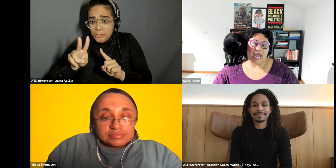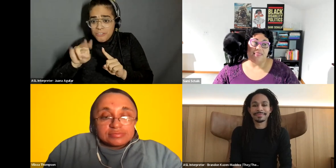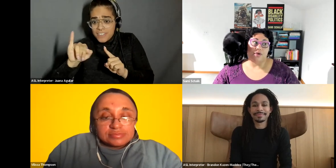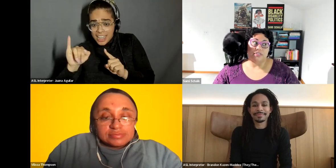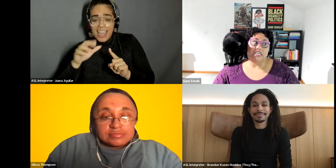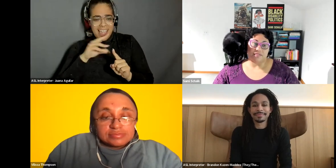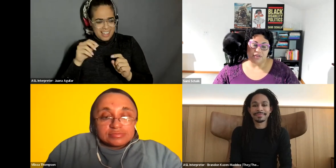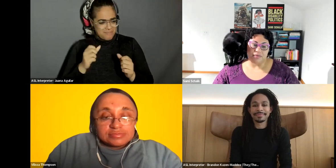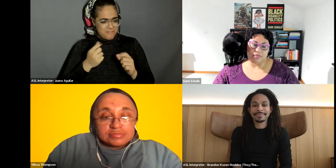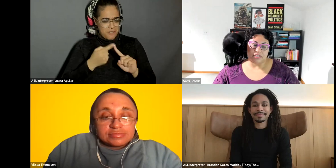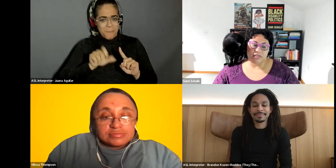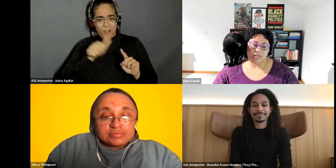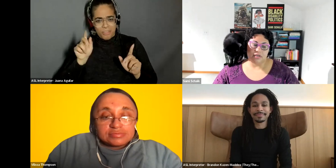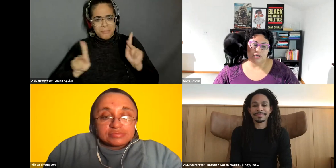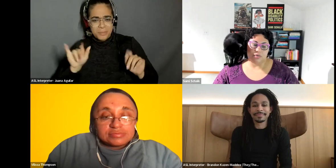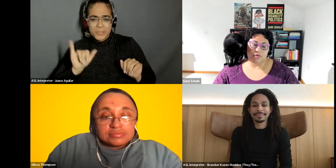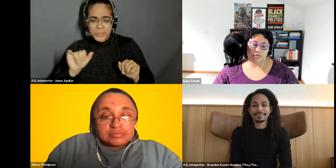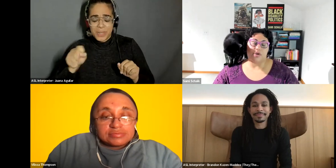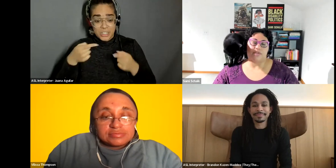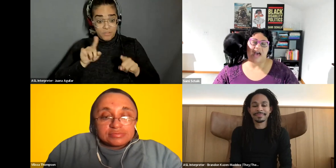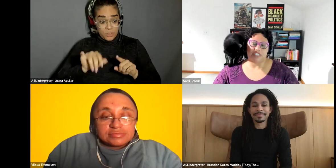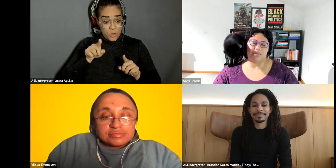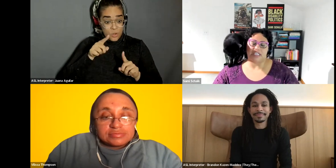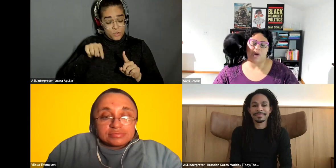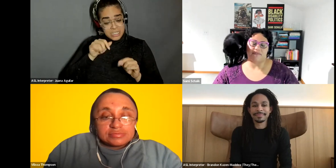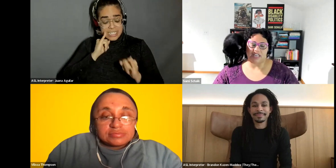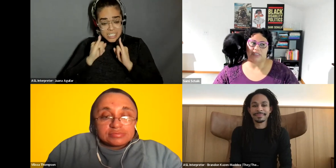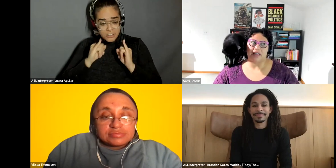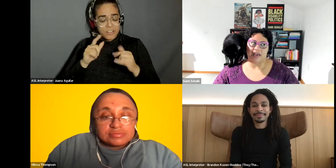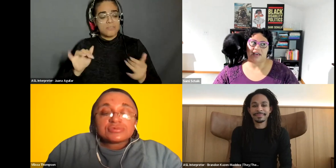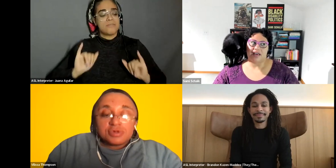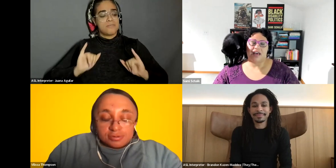Sami Schalk: and those interviews Sami Schalk: The that was a place where I finally was like.